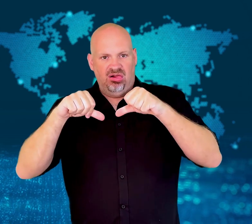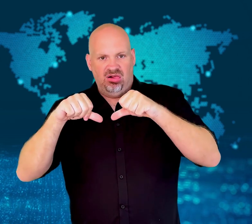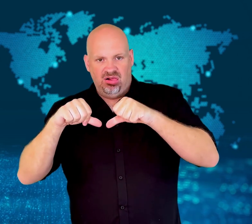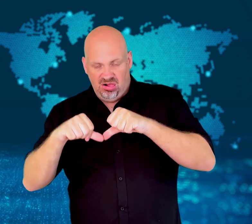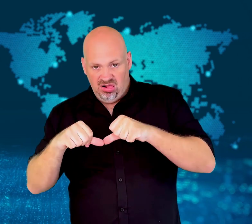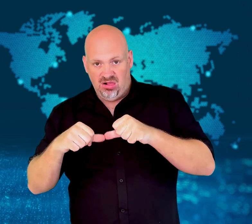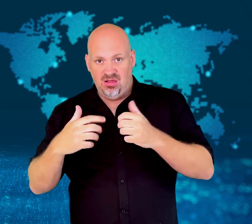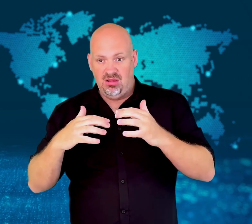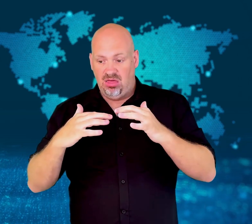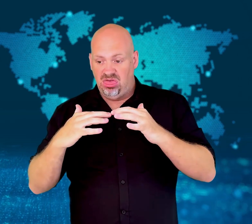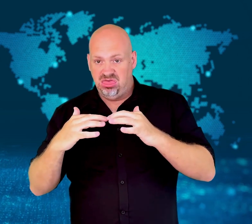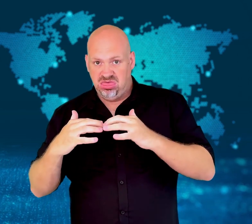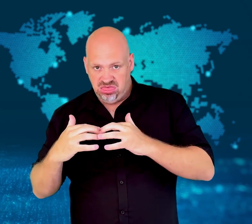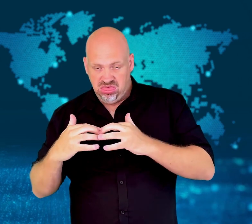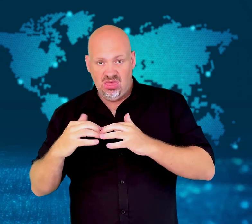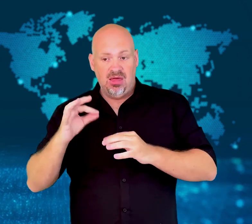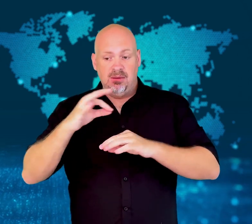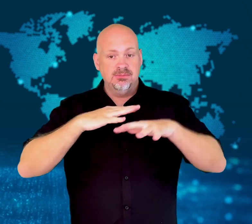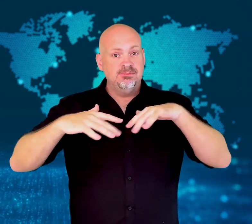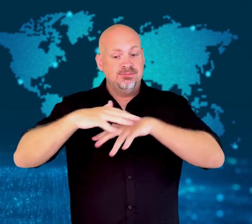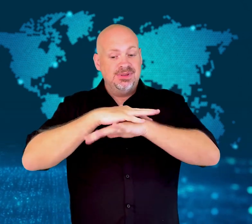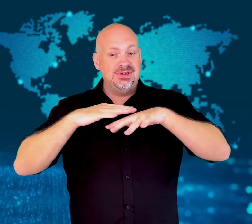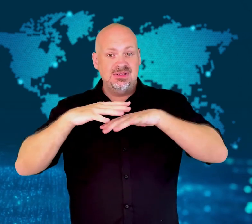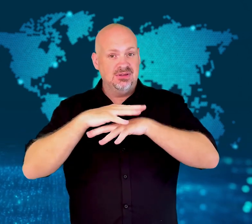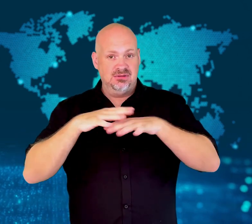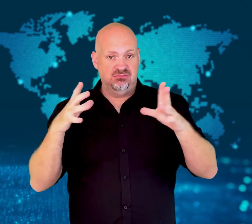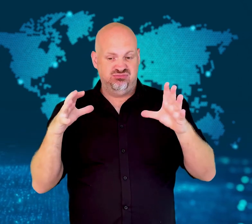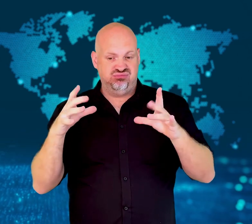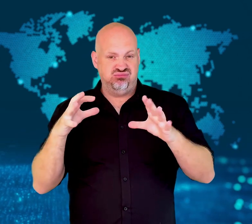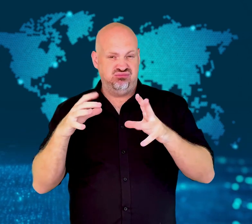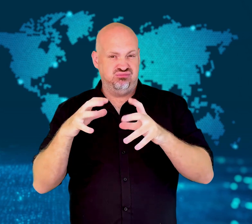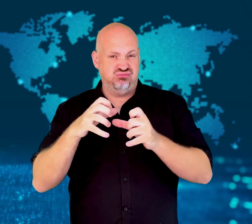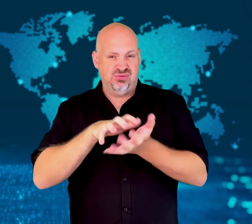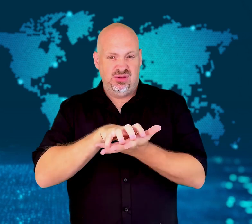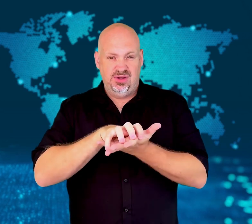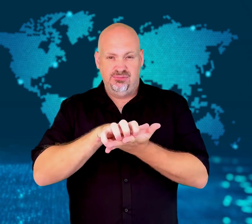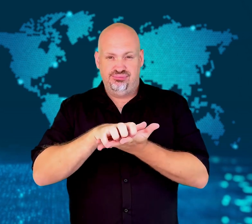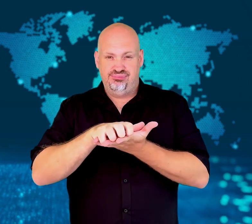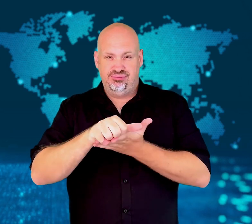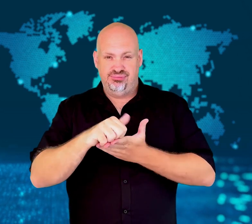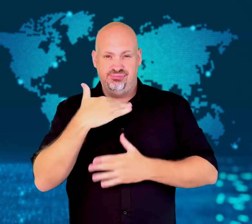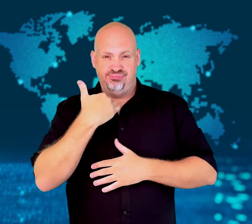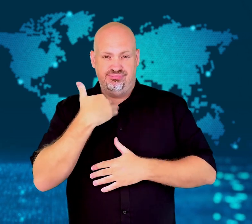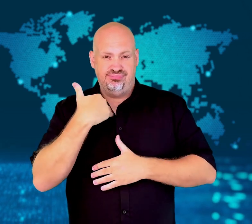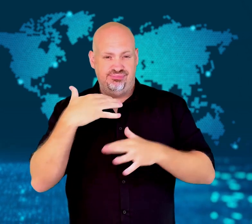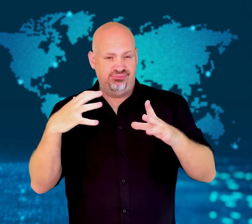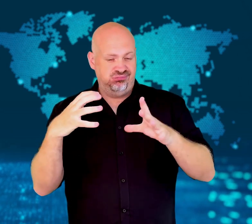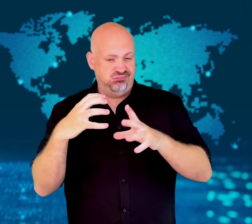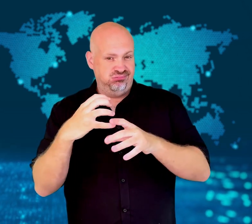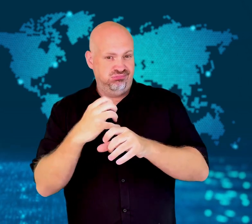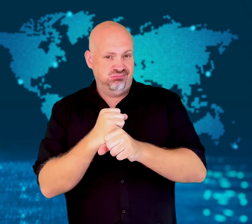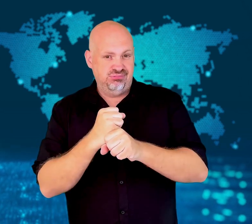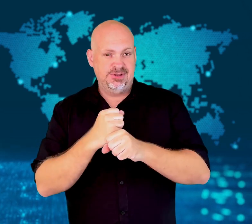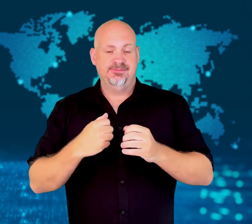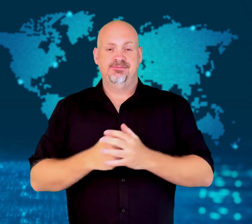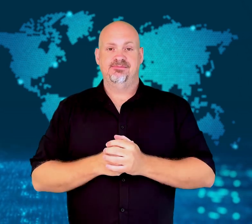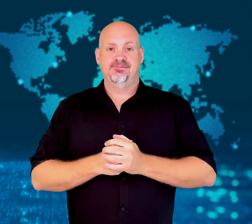It weakens the bees and leads to malformation in their offspring,